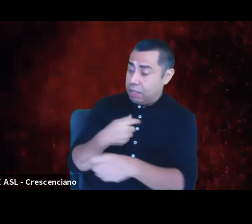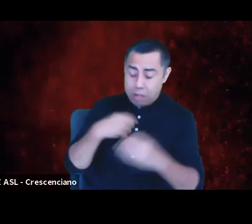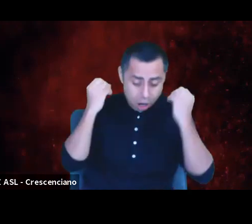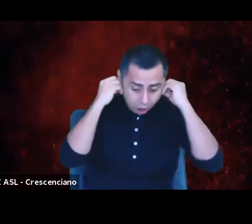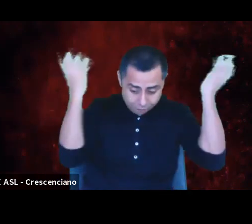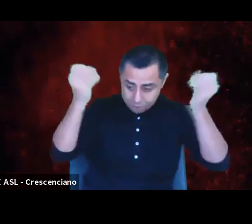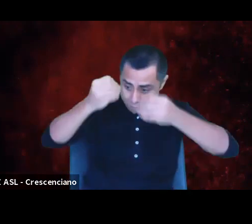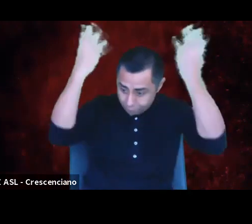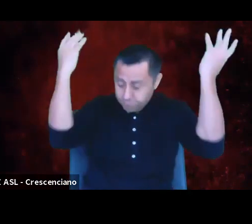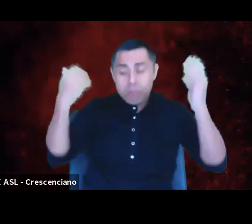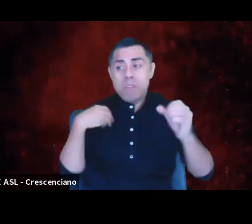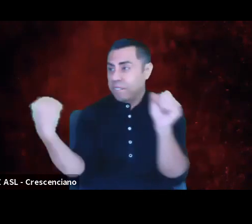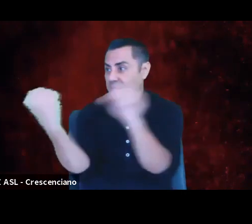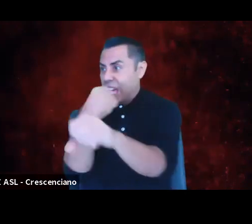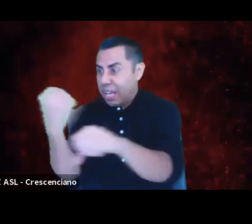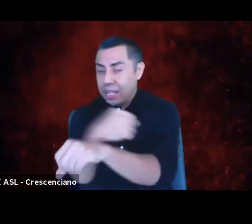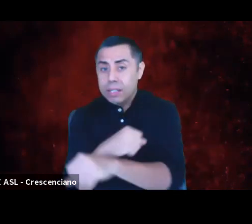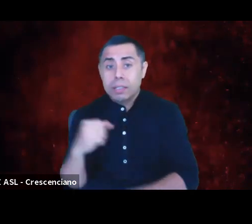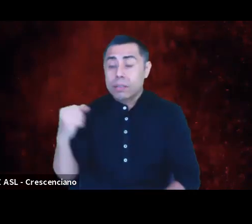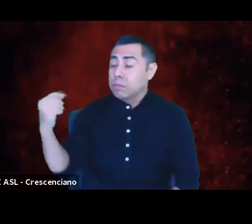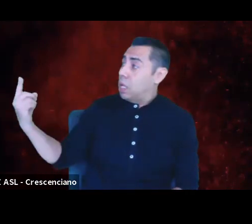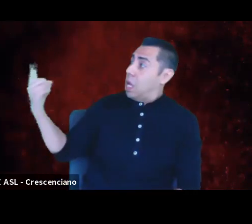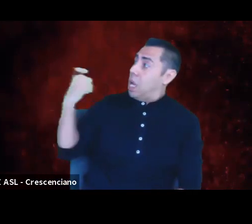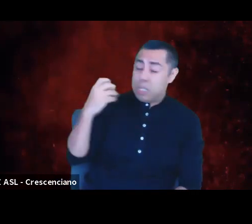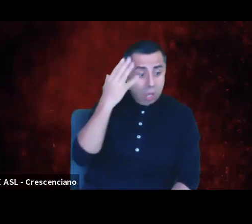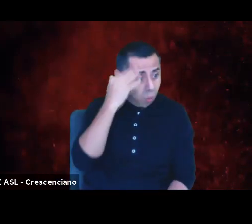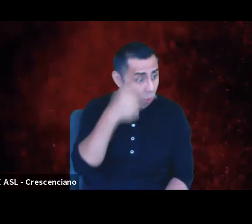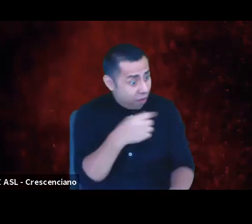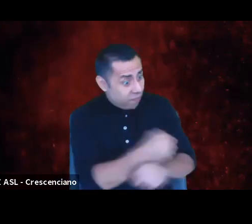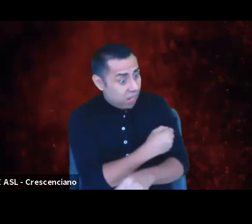And when someone asks me why I'm fighting, I say, "My sister's fighting."